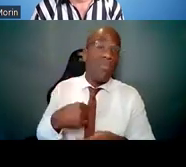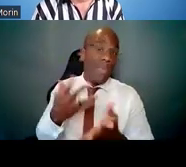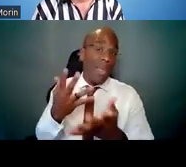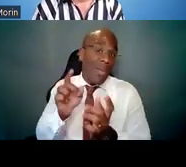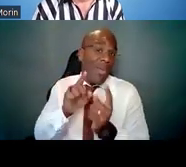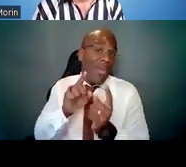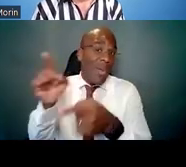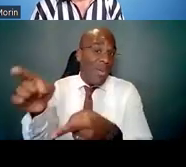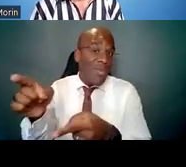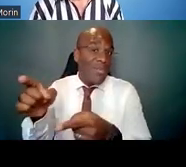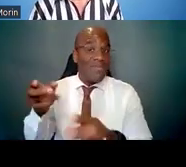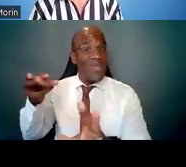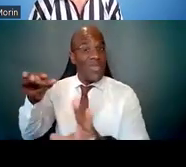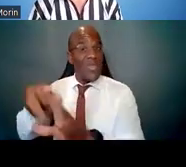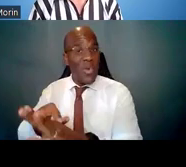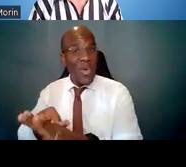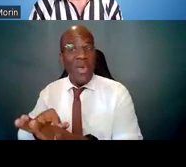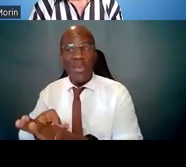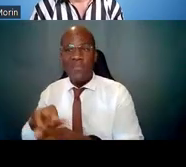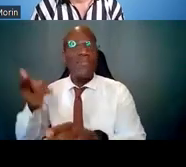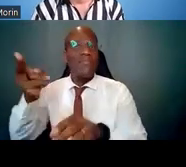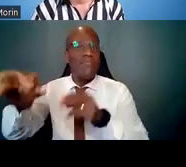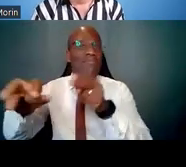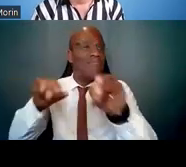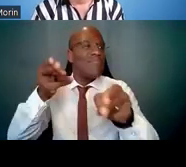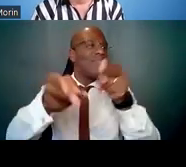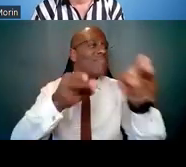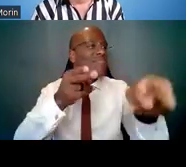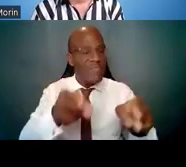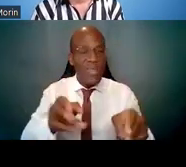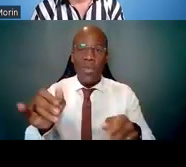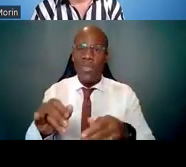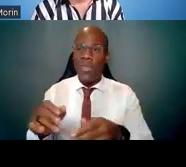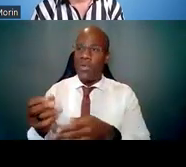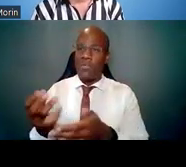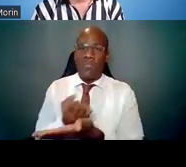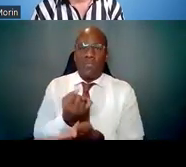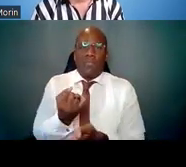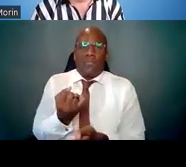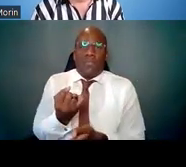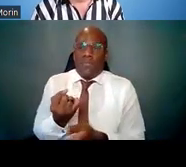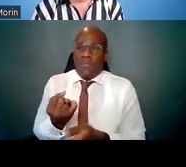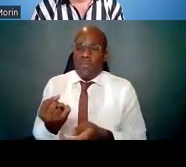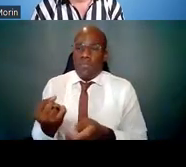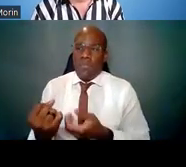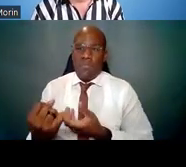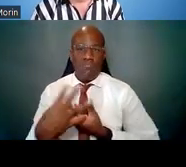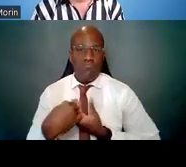and to gain information and knowledge in your field. You also want to attend seminars, exhibitions,